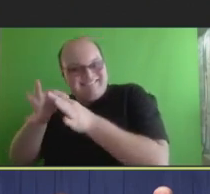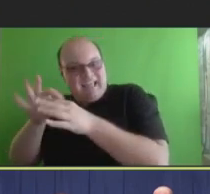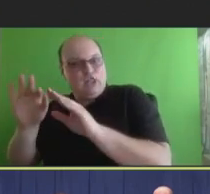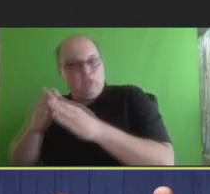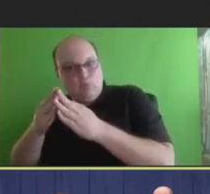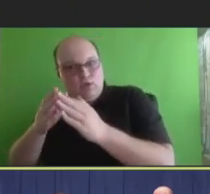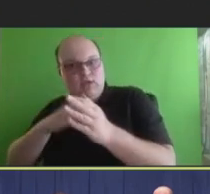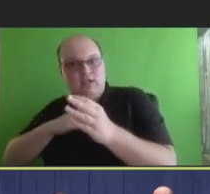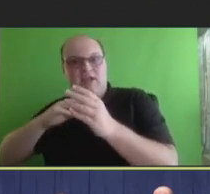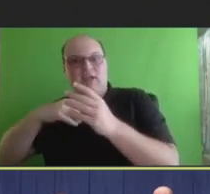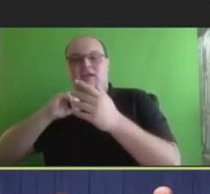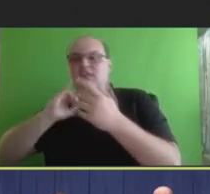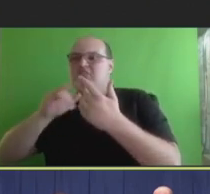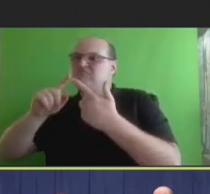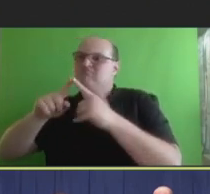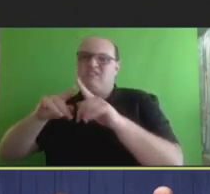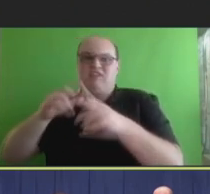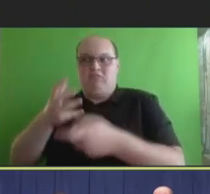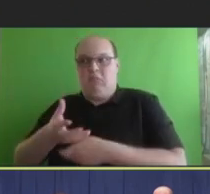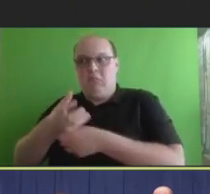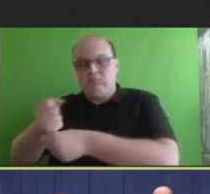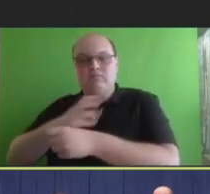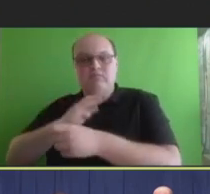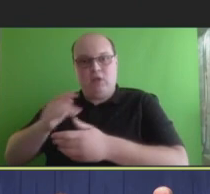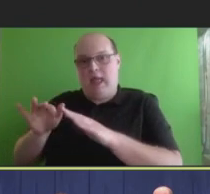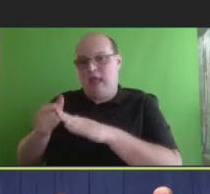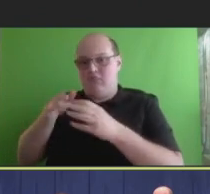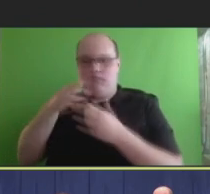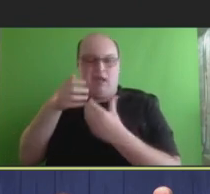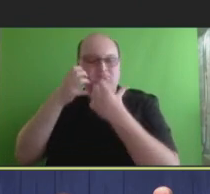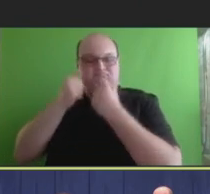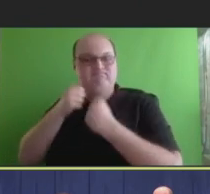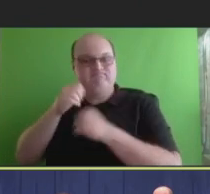really do trust and they feel a sense of community and comfort.